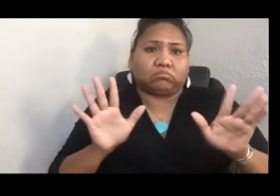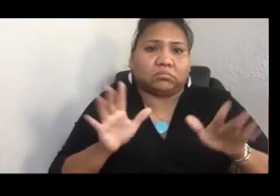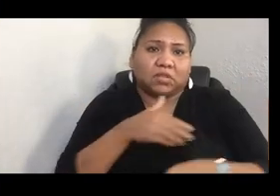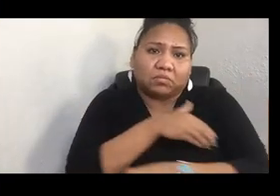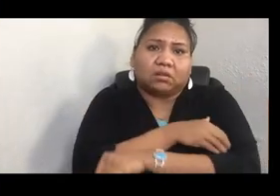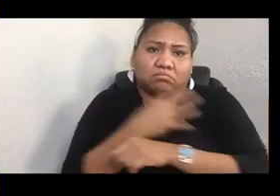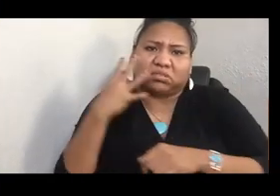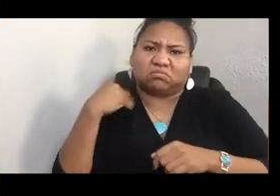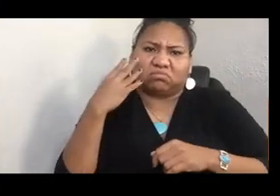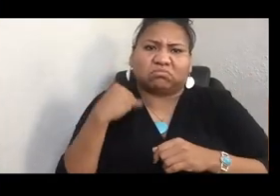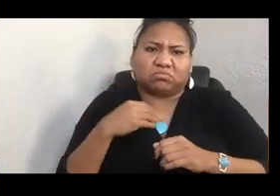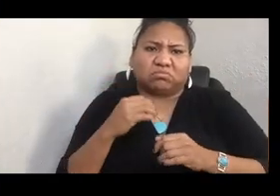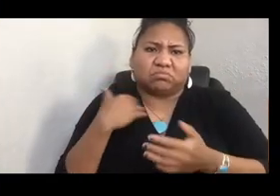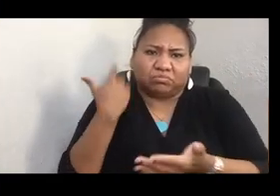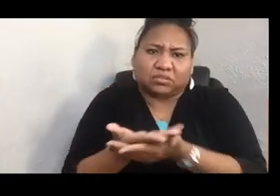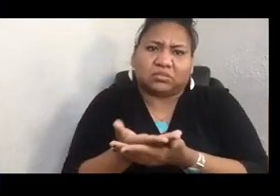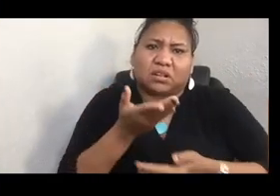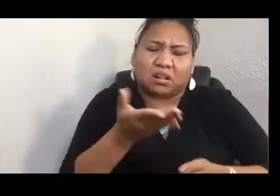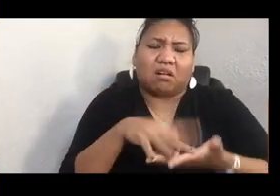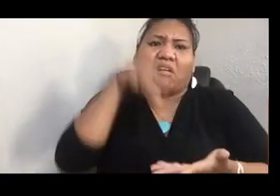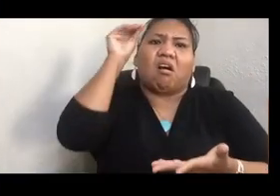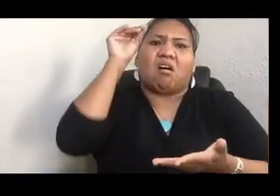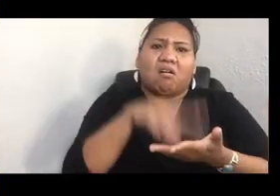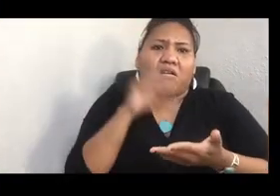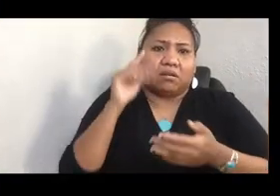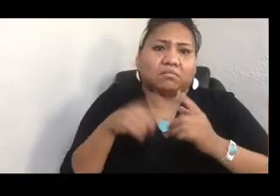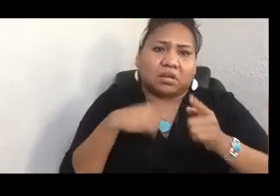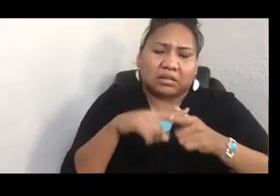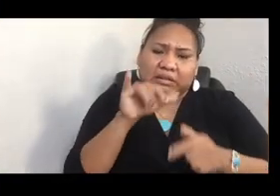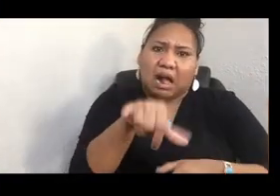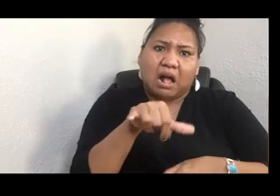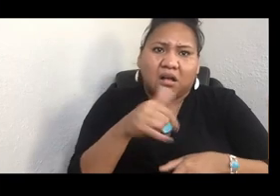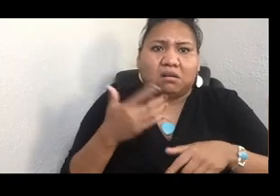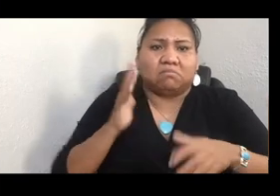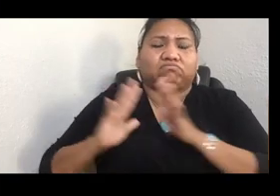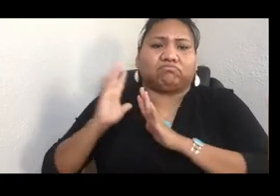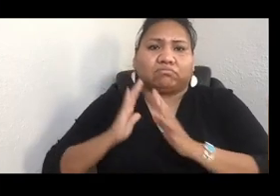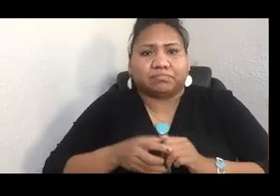And I learned about how canoe journey was started.